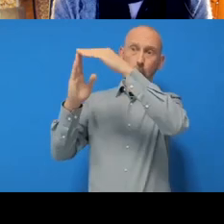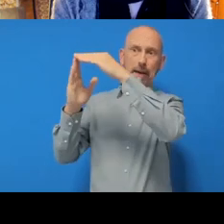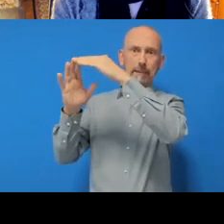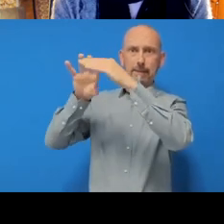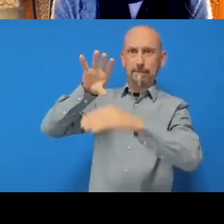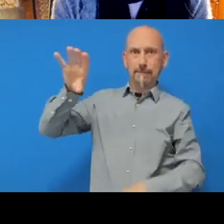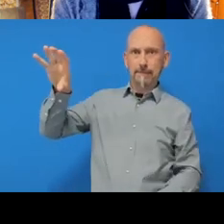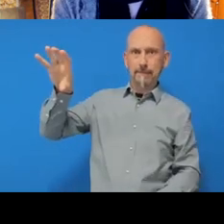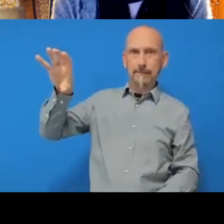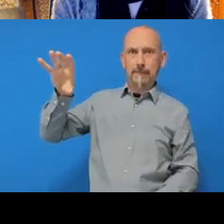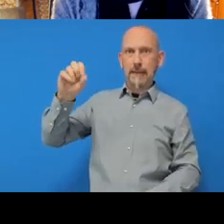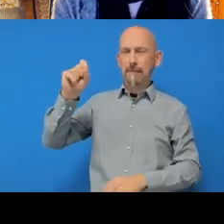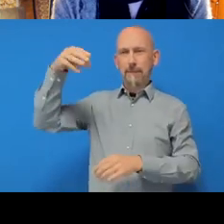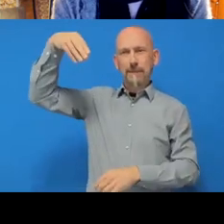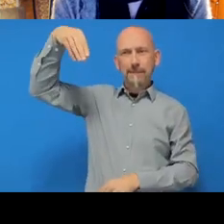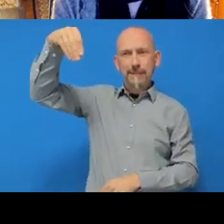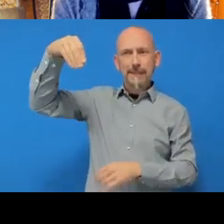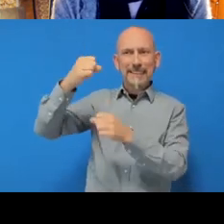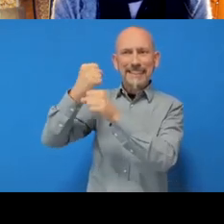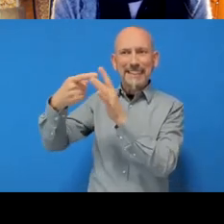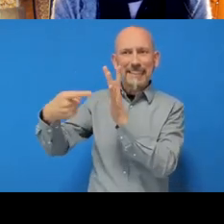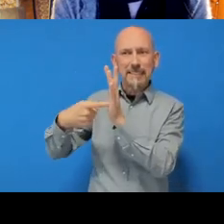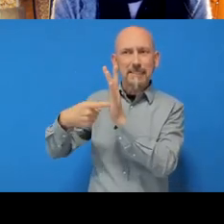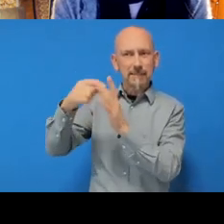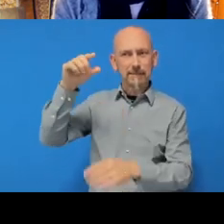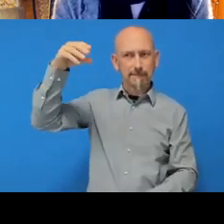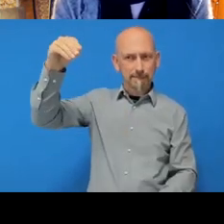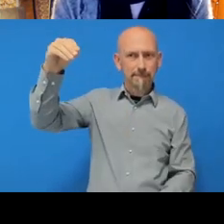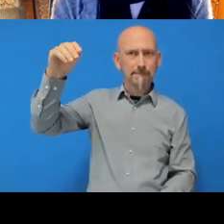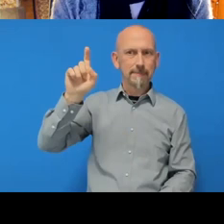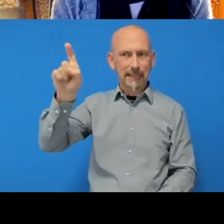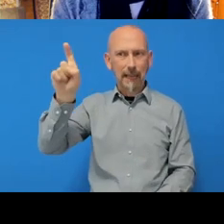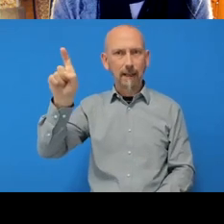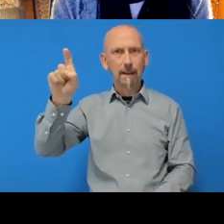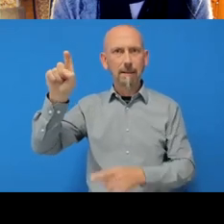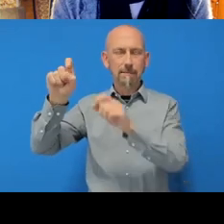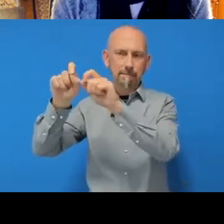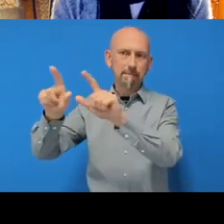pane-like menu that wasn't there before. So I click on that and I can see that I’ve got two files here